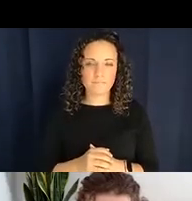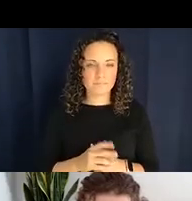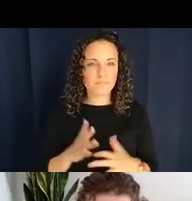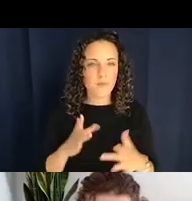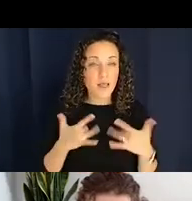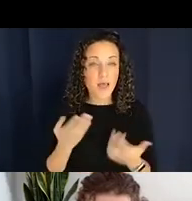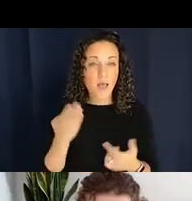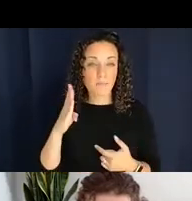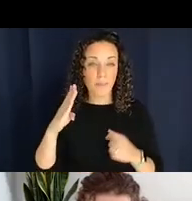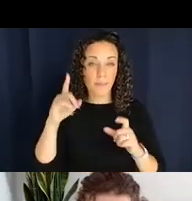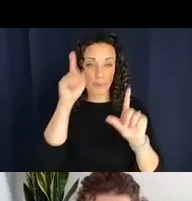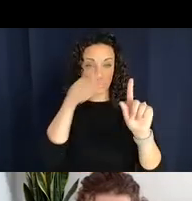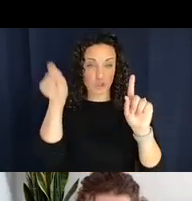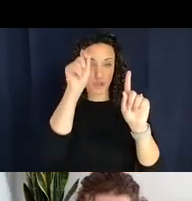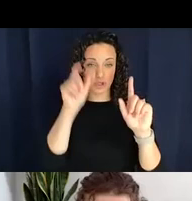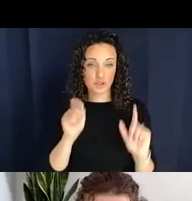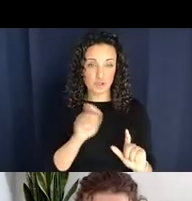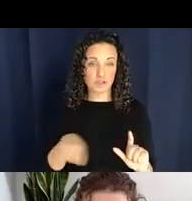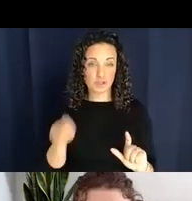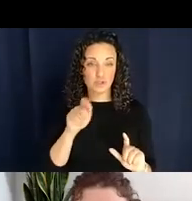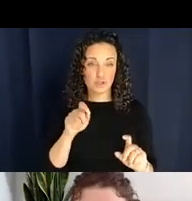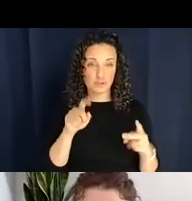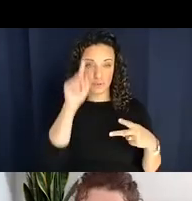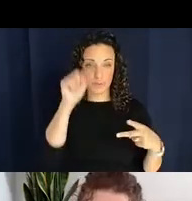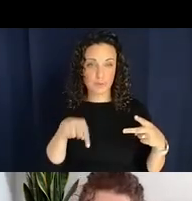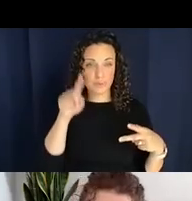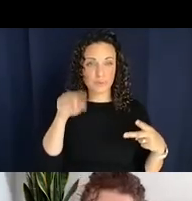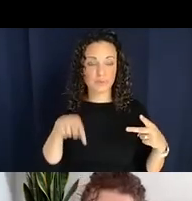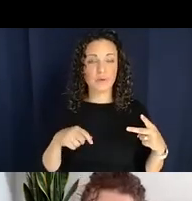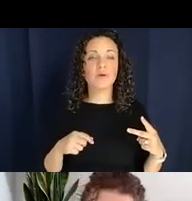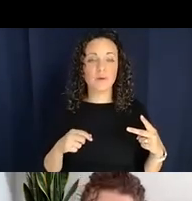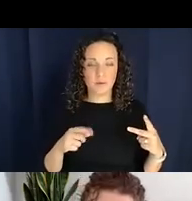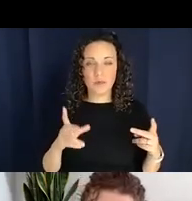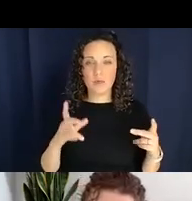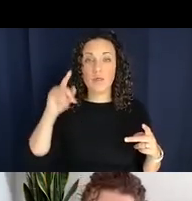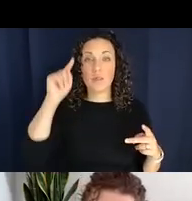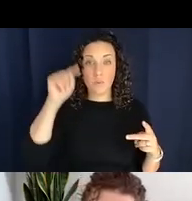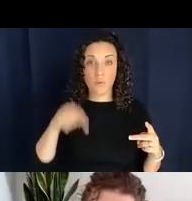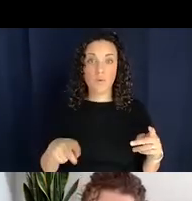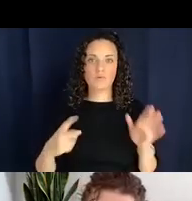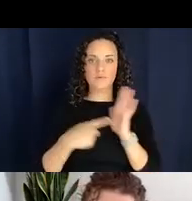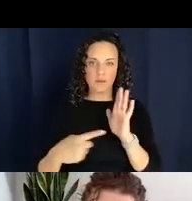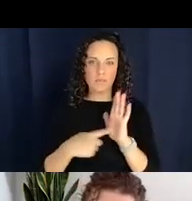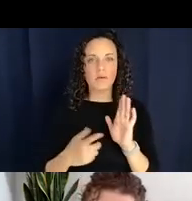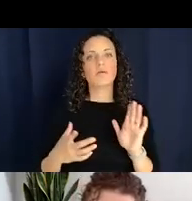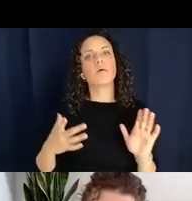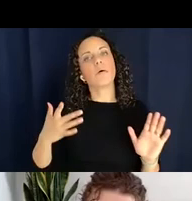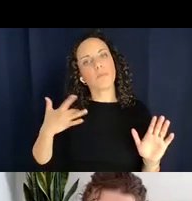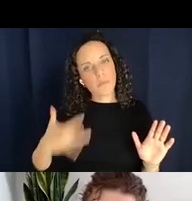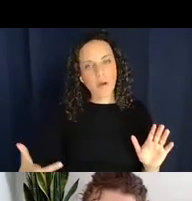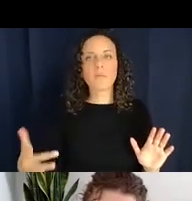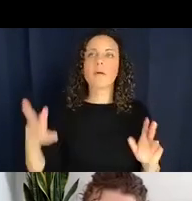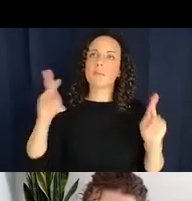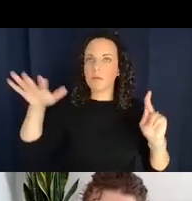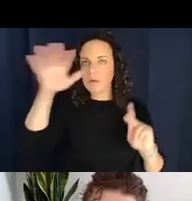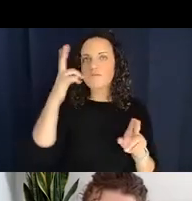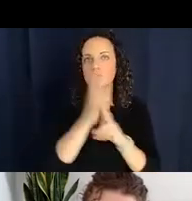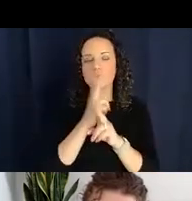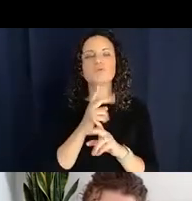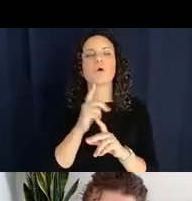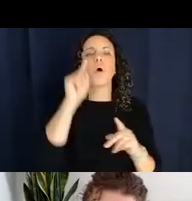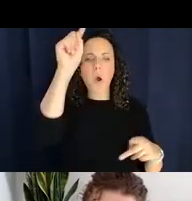blue - those would be the examples that people have primarily used to compare Navajo to ASL.